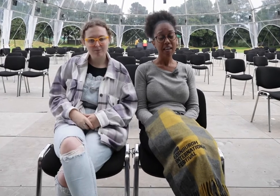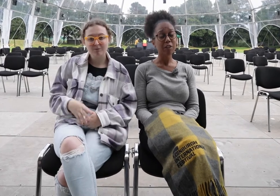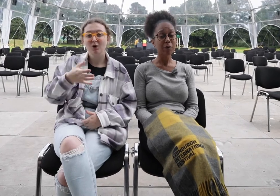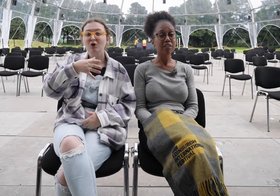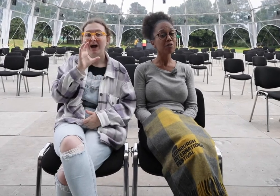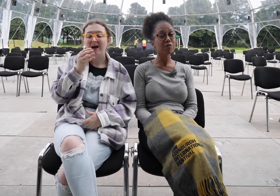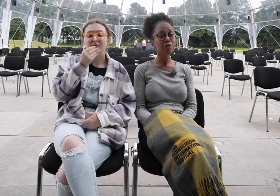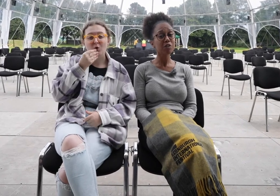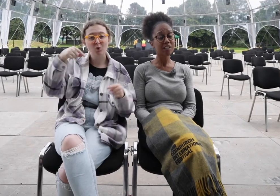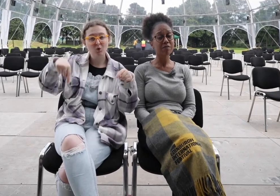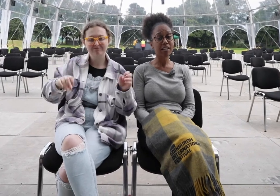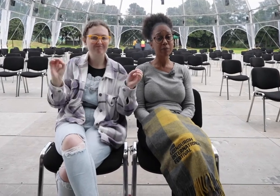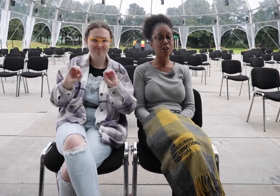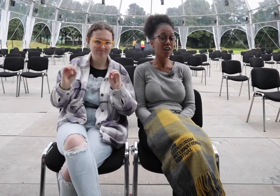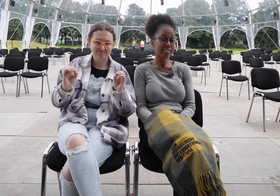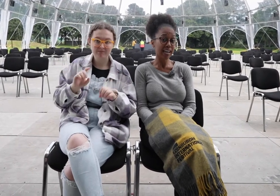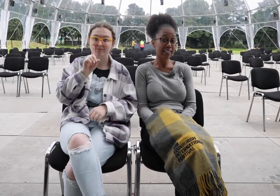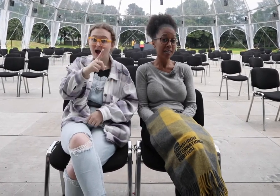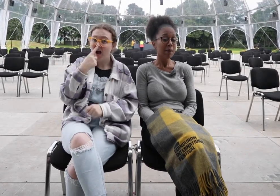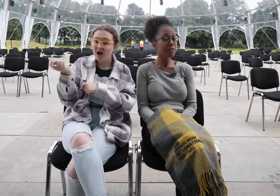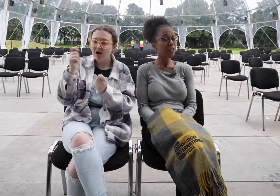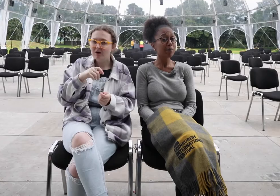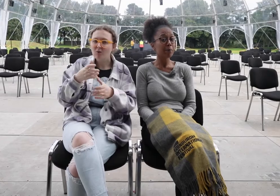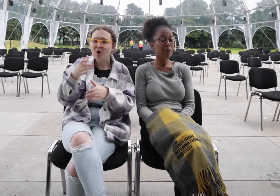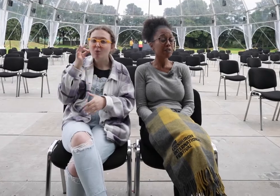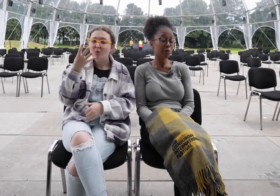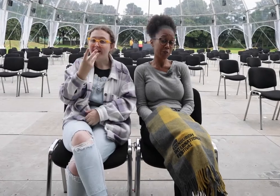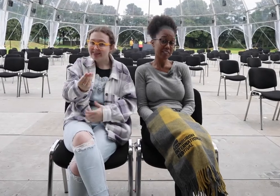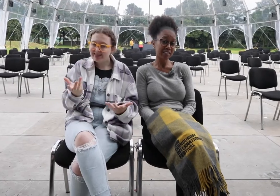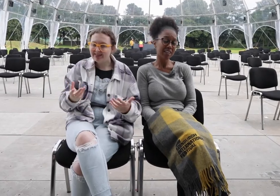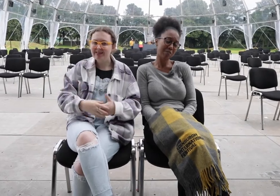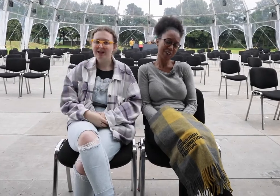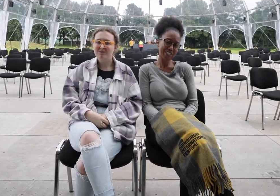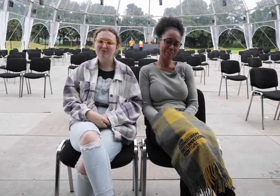There will be no food or drink available on site but you can bring bottled water if you want to.